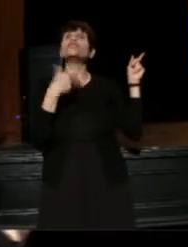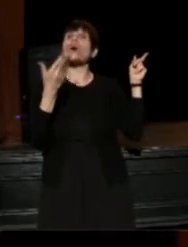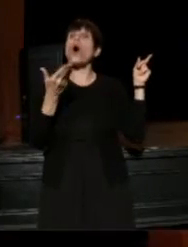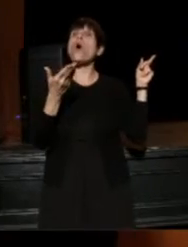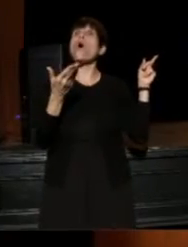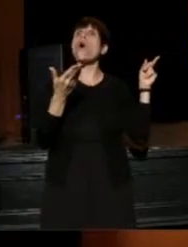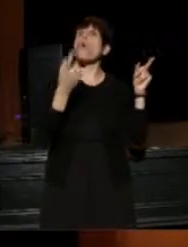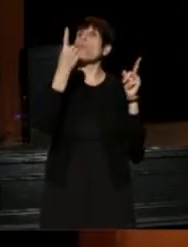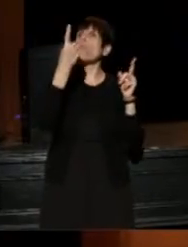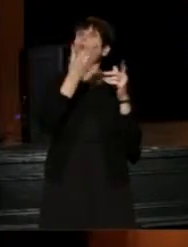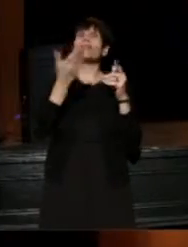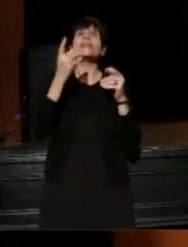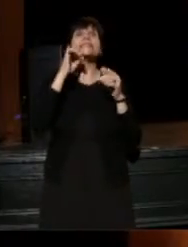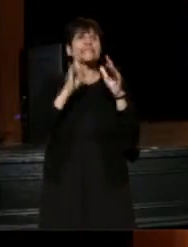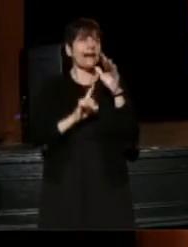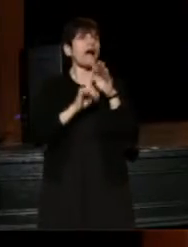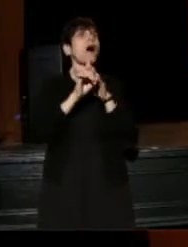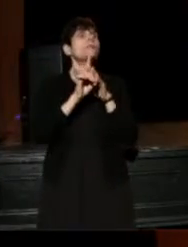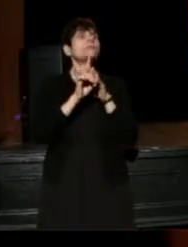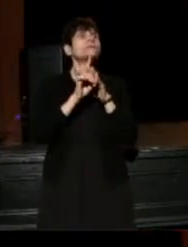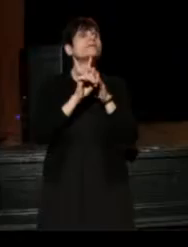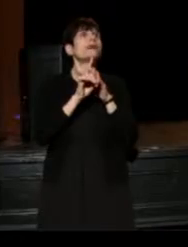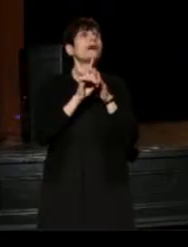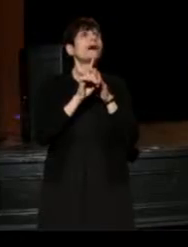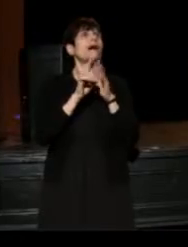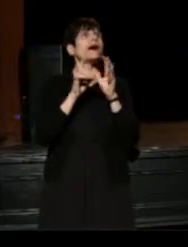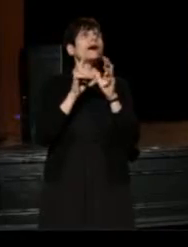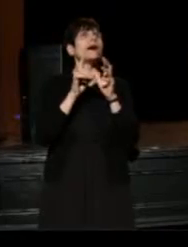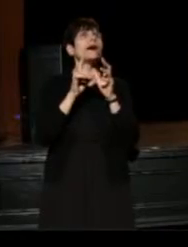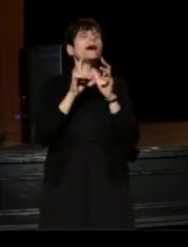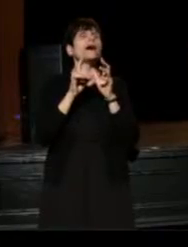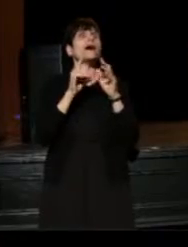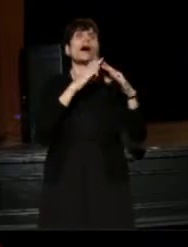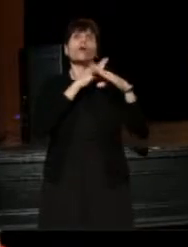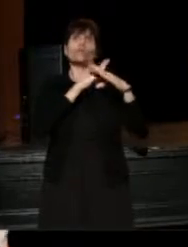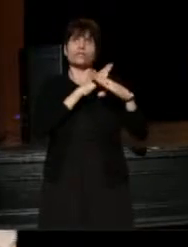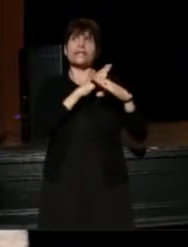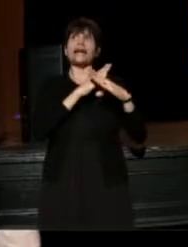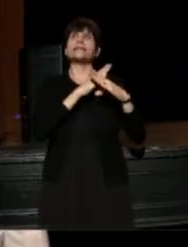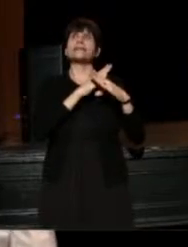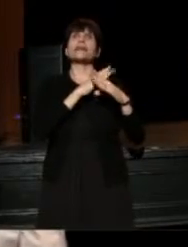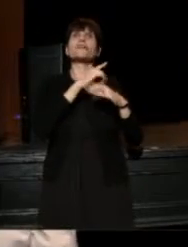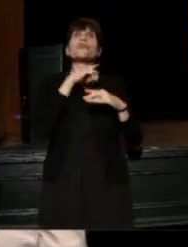One of the things that comes up a lot is protecting the risk, and the failure,